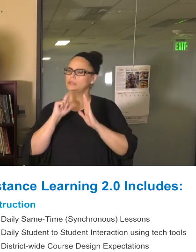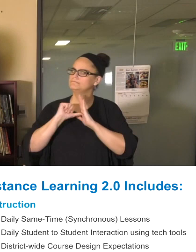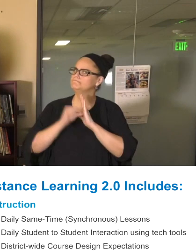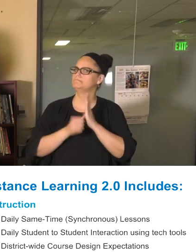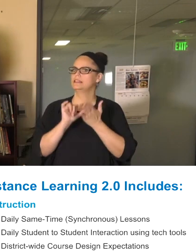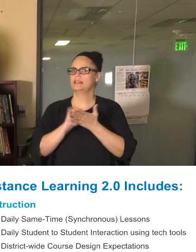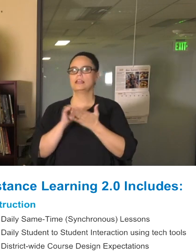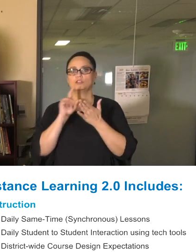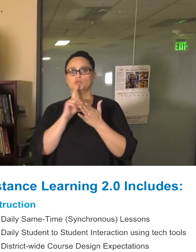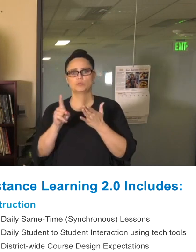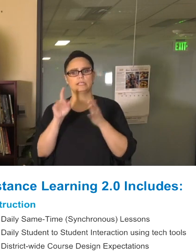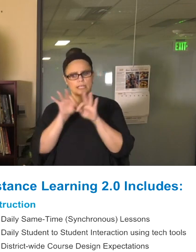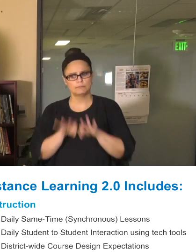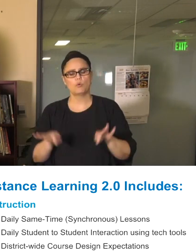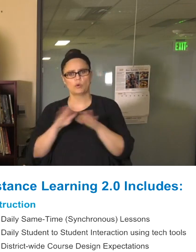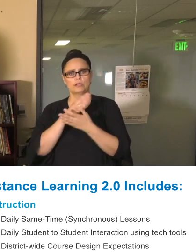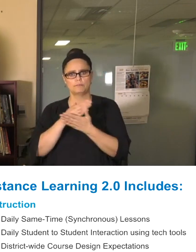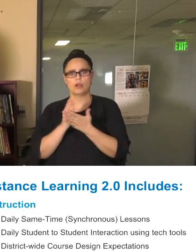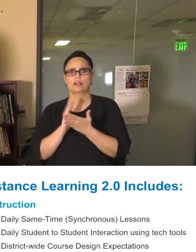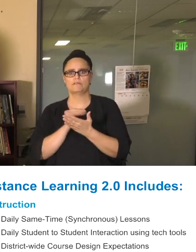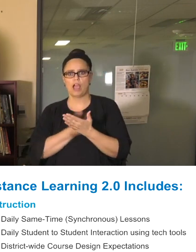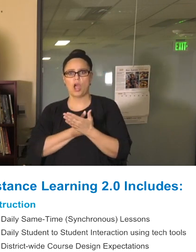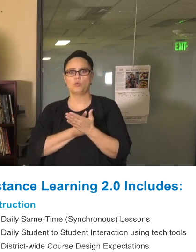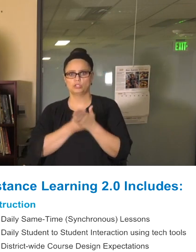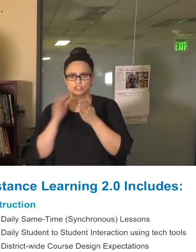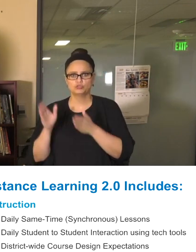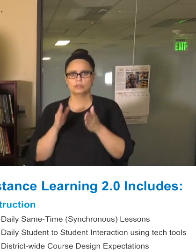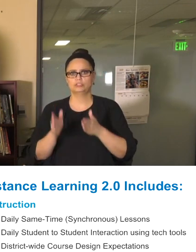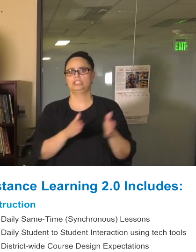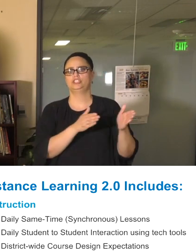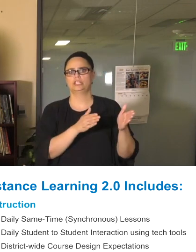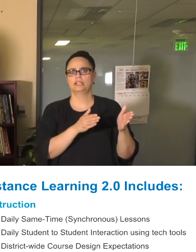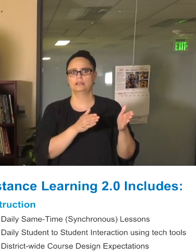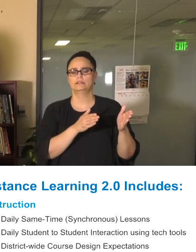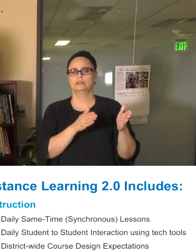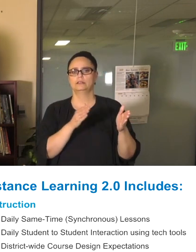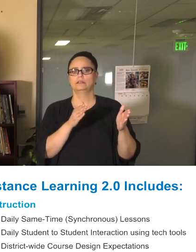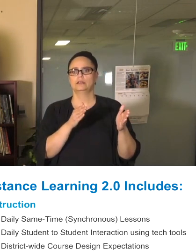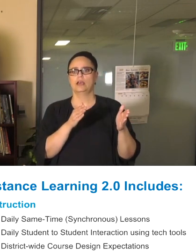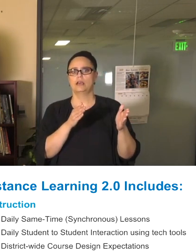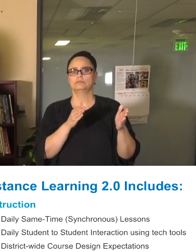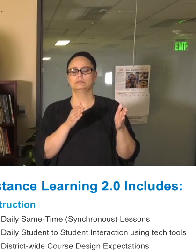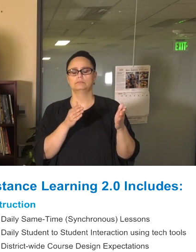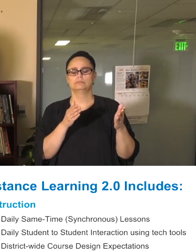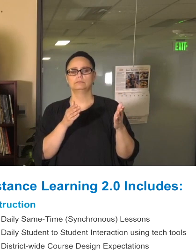part of our district's strategic plan, SPPS Achieves, and we want to make sure that even at Distance Learning 2.0